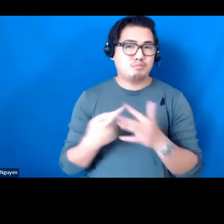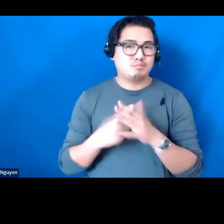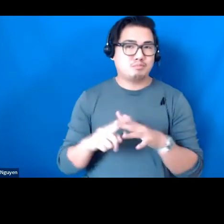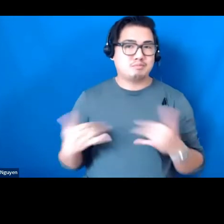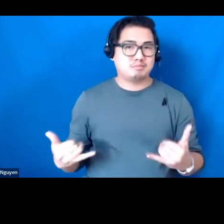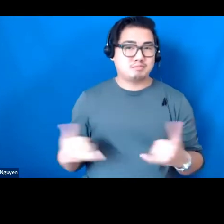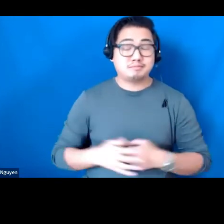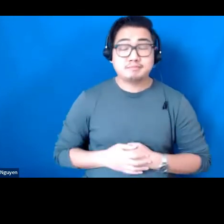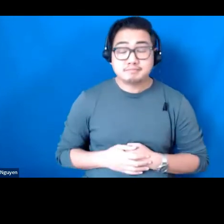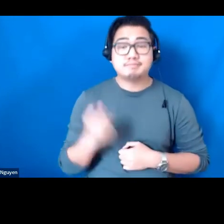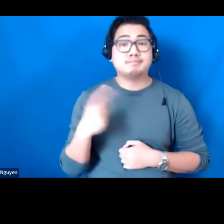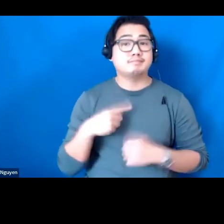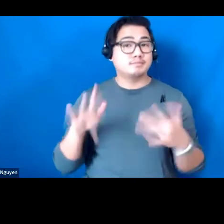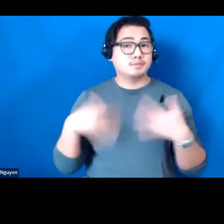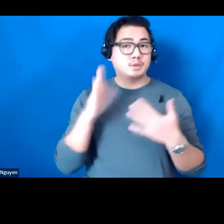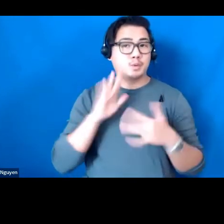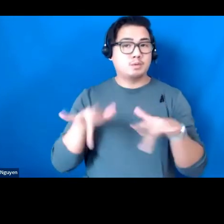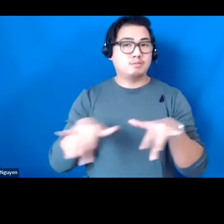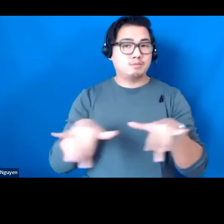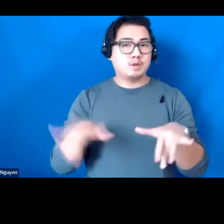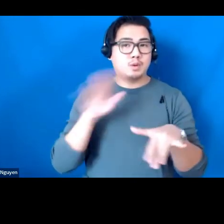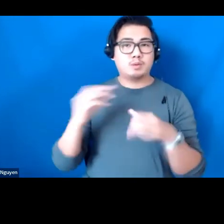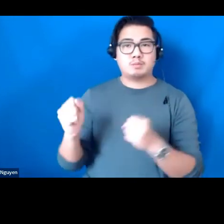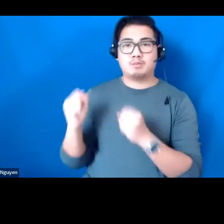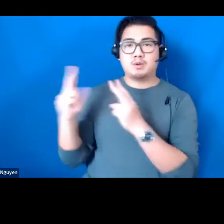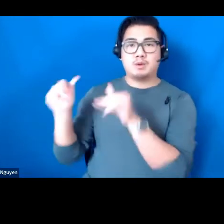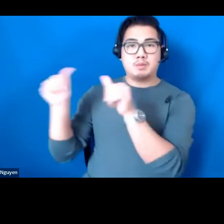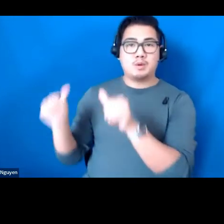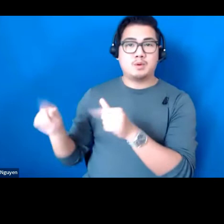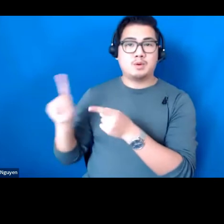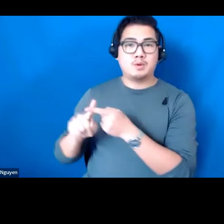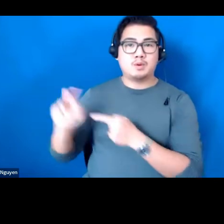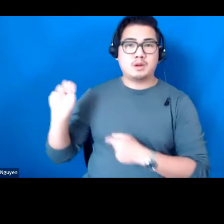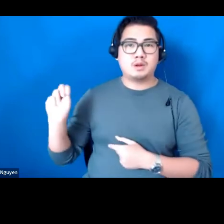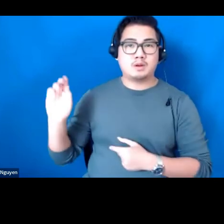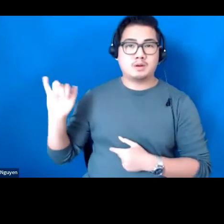This event will be recorded and posted to the NCIL website.